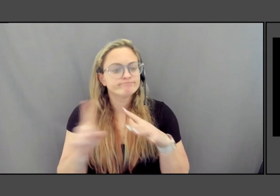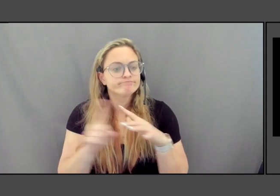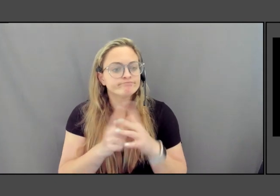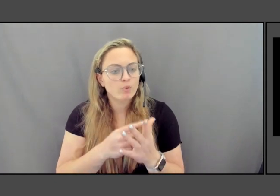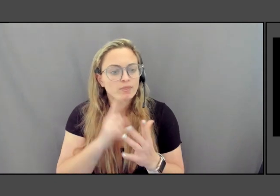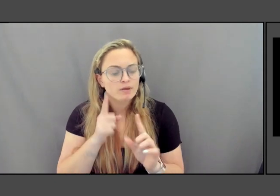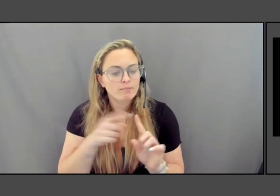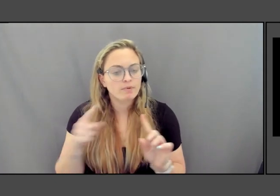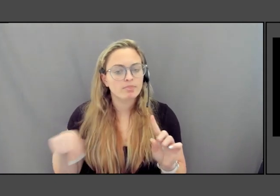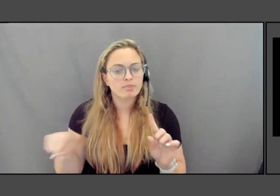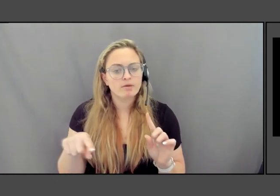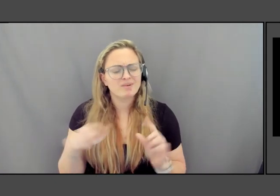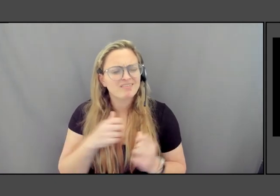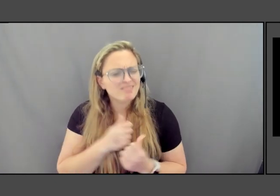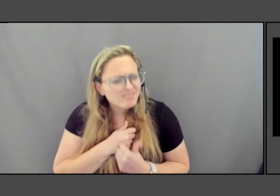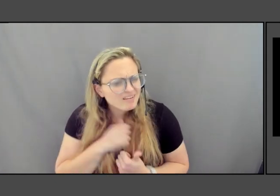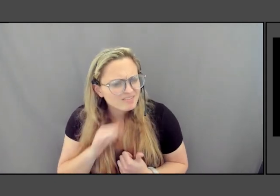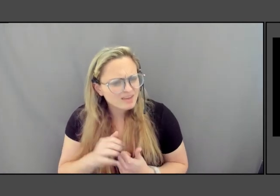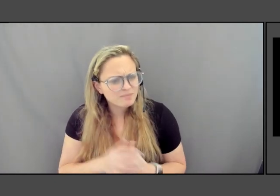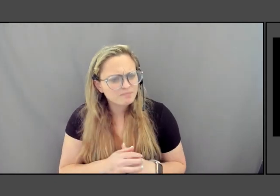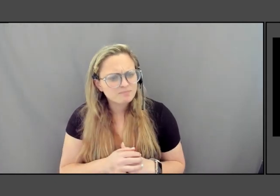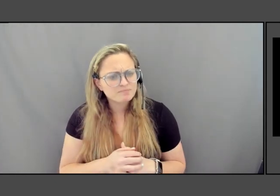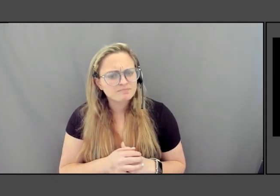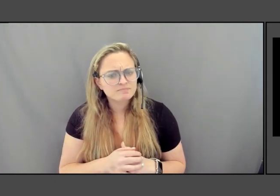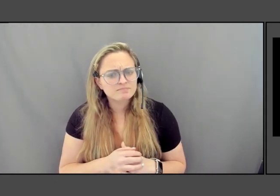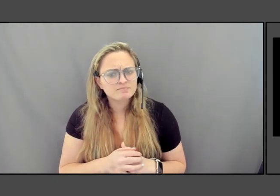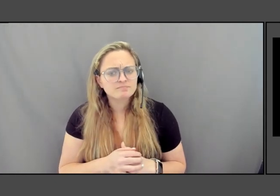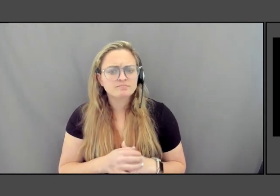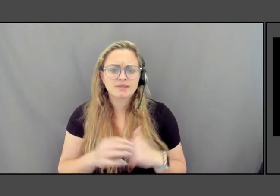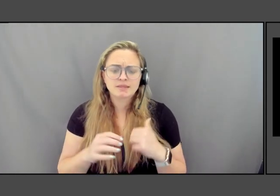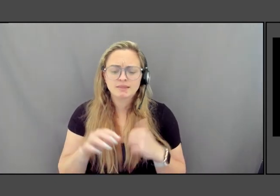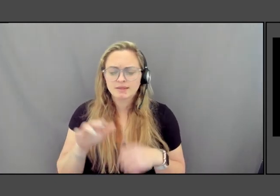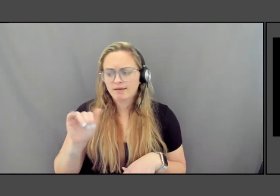And I think like the AIDS Memorial Quilt is just something